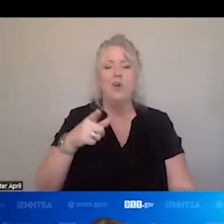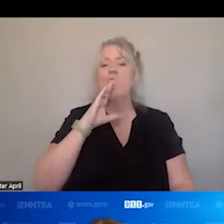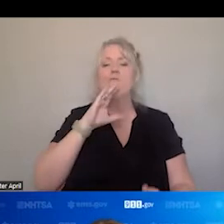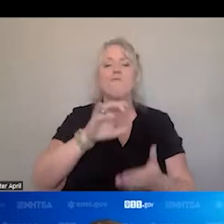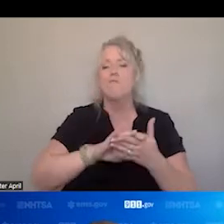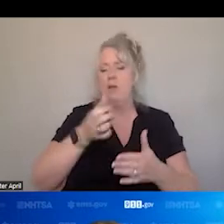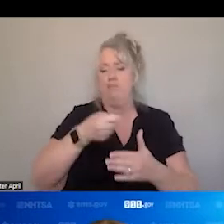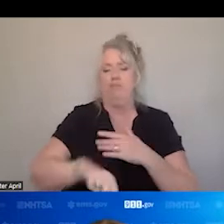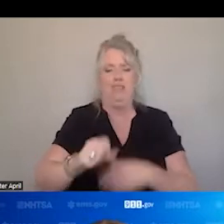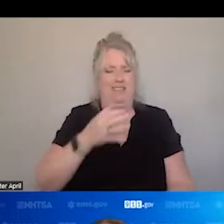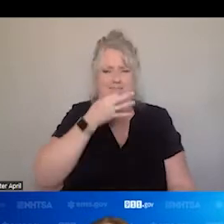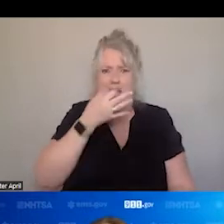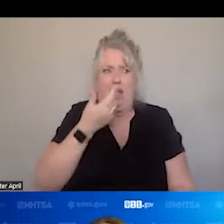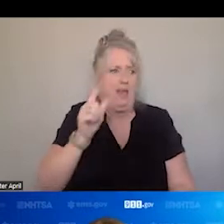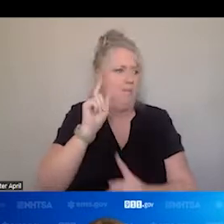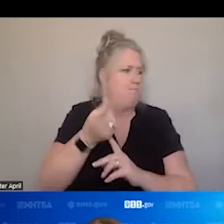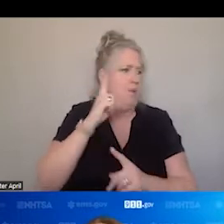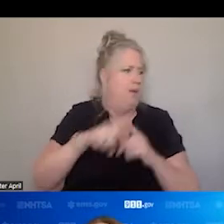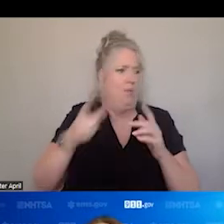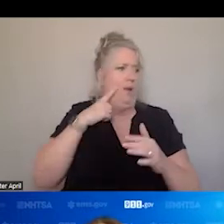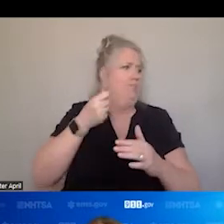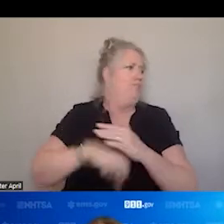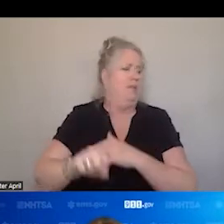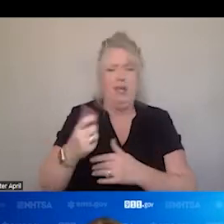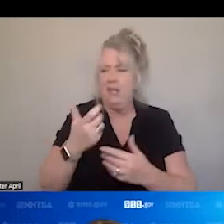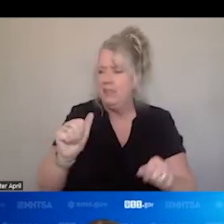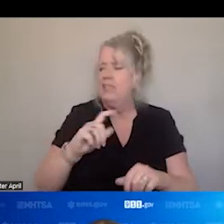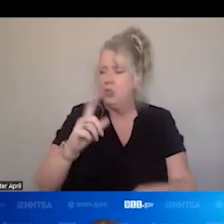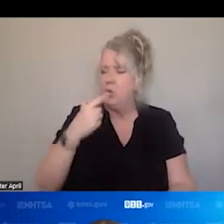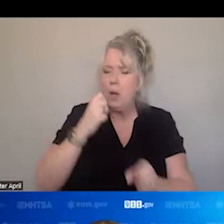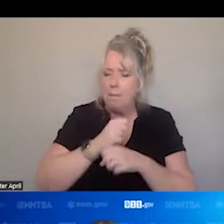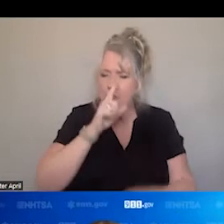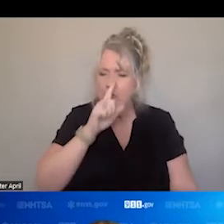BABY AT ANY MOMENT IN YOUR CAR, YOU WANT TO MAKE SURE THAT THOSE RESPONDERS KNOW WHERE YOU ARE